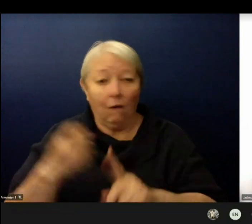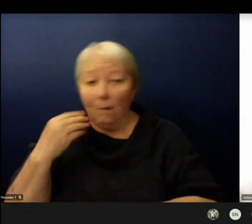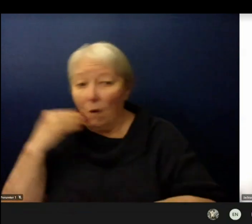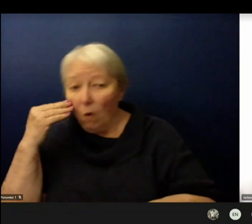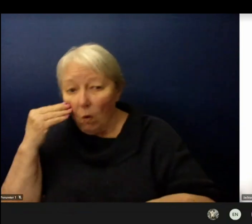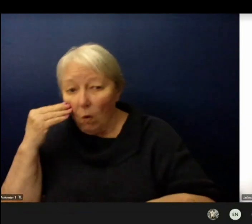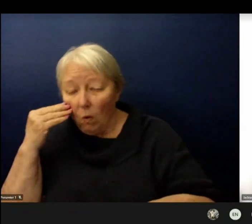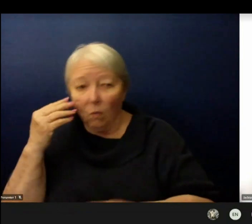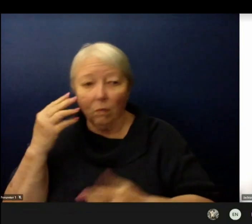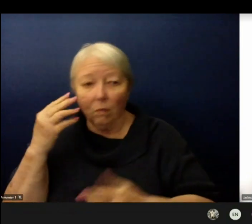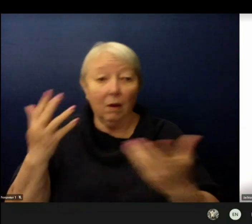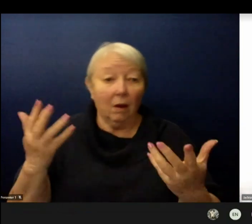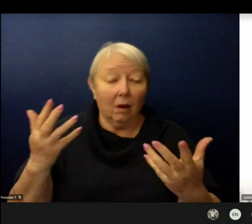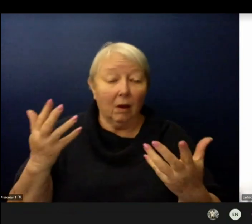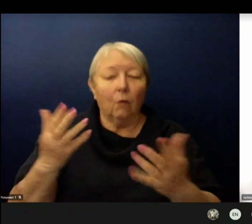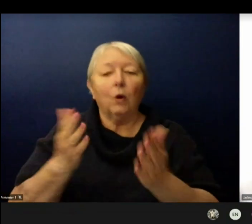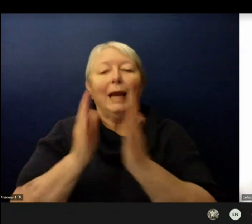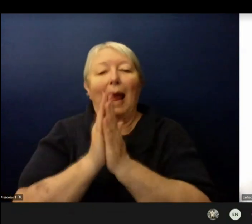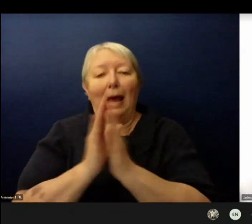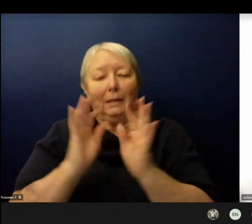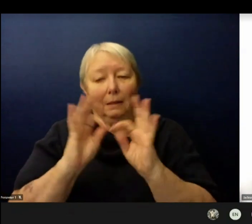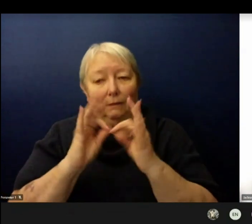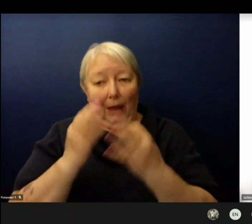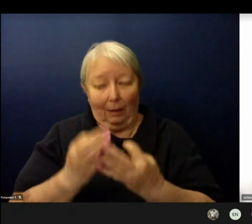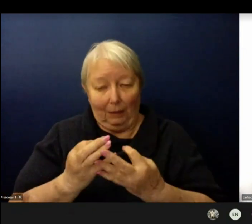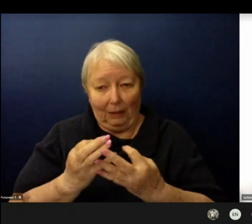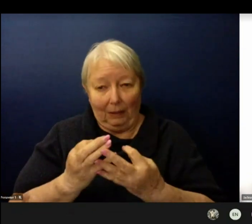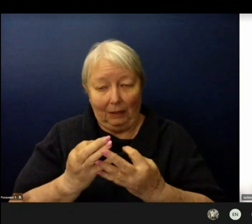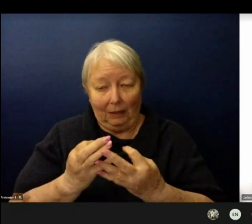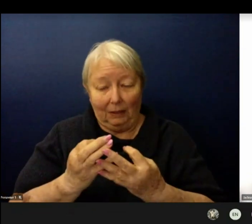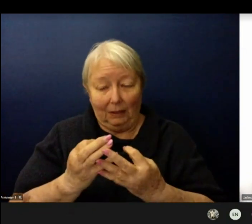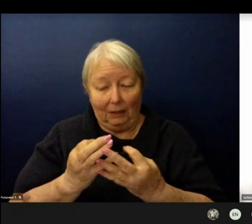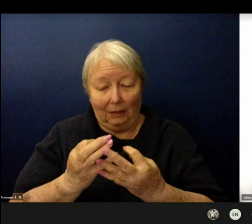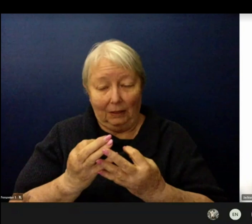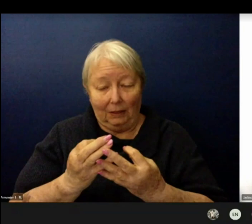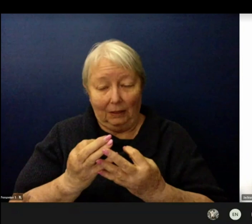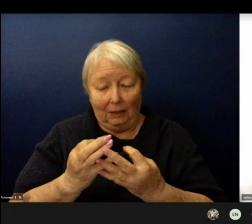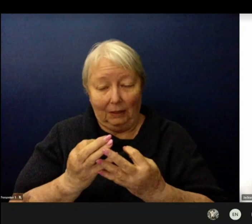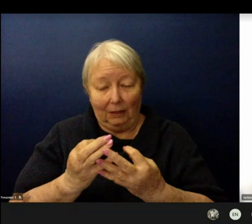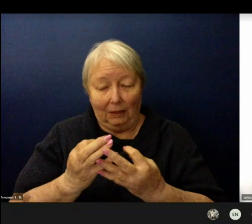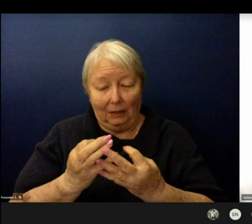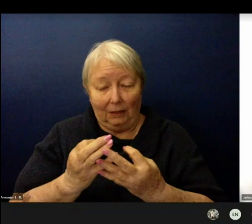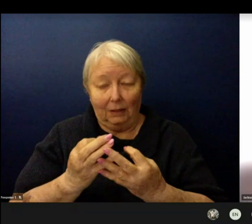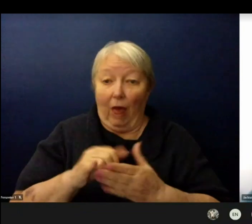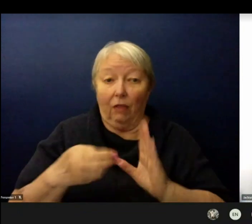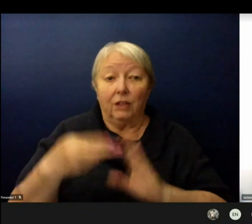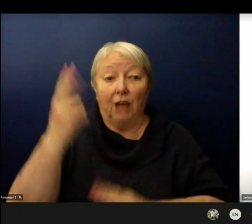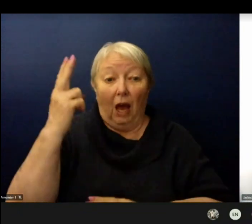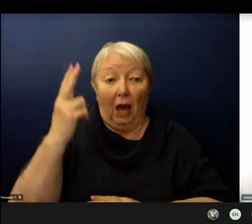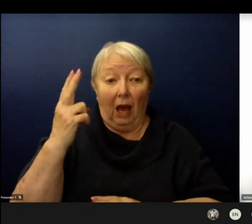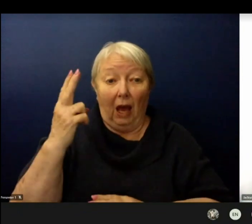to know that both in-person and remote will remain high-quality particularly for our families furthest